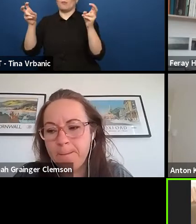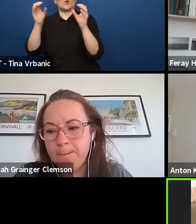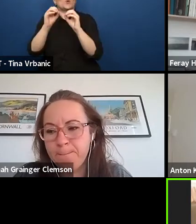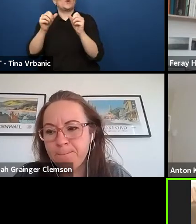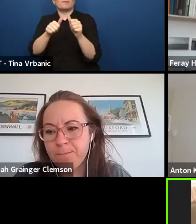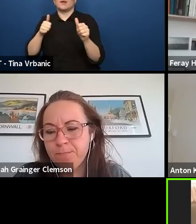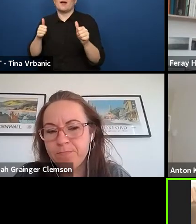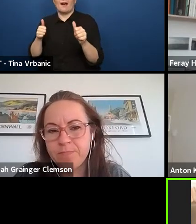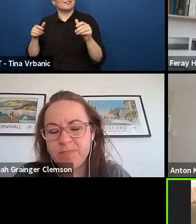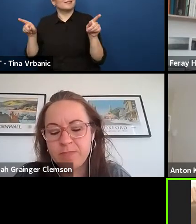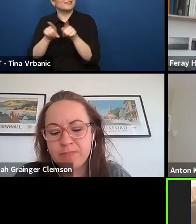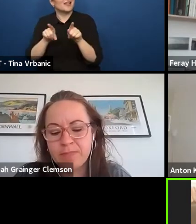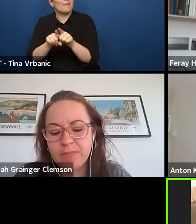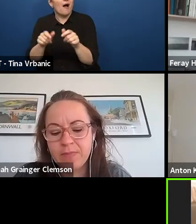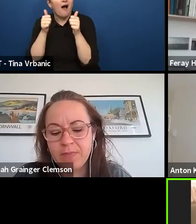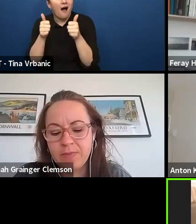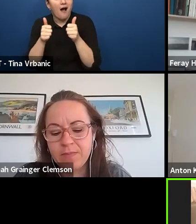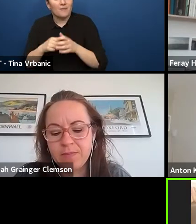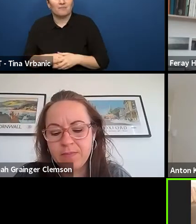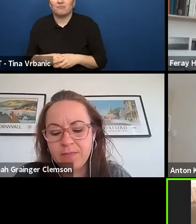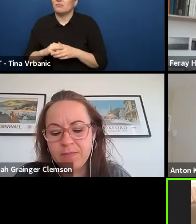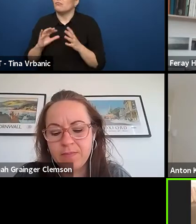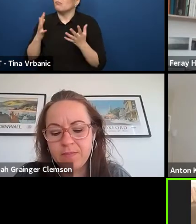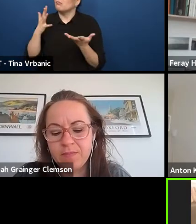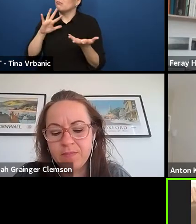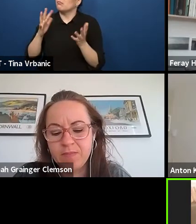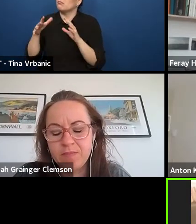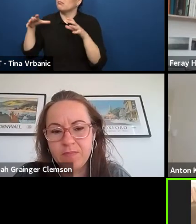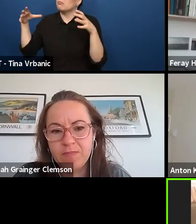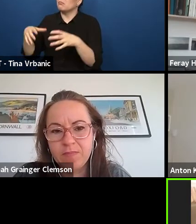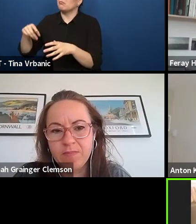because we are more than 100 countries